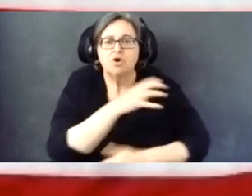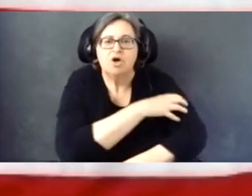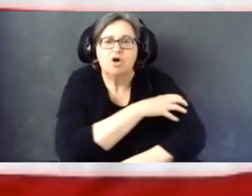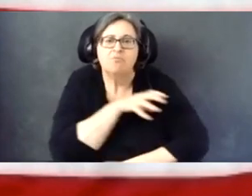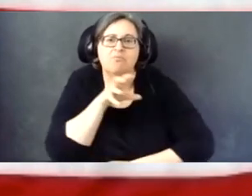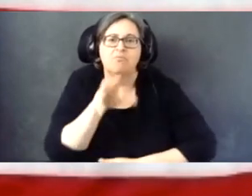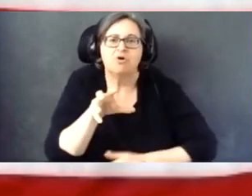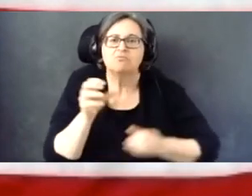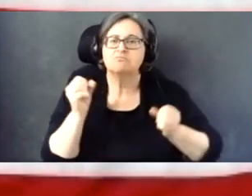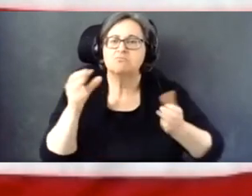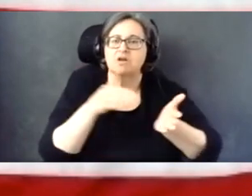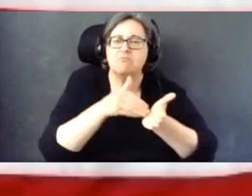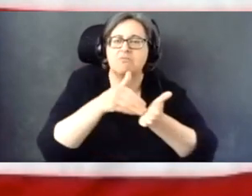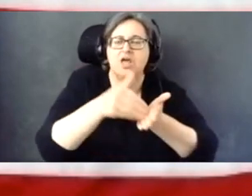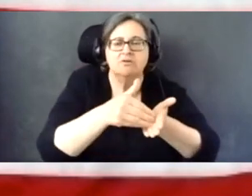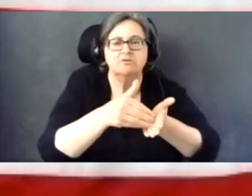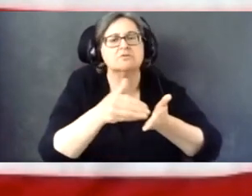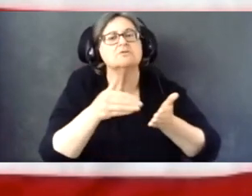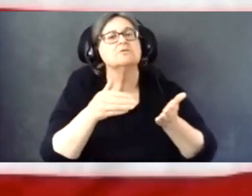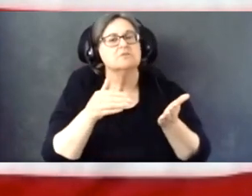voters with disabilities across the country.